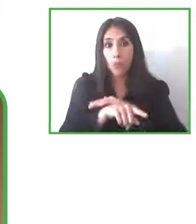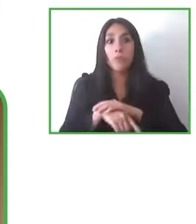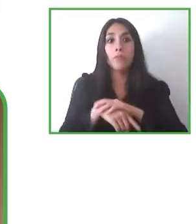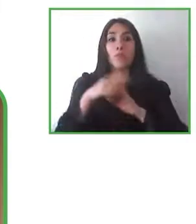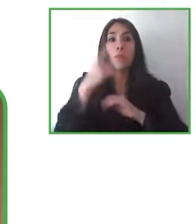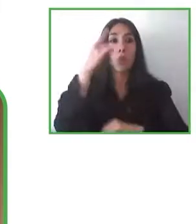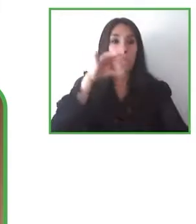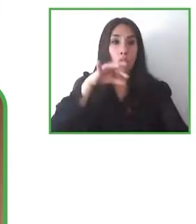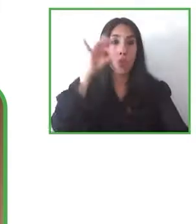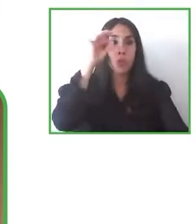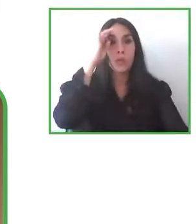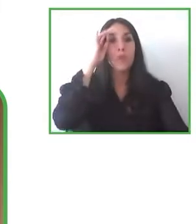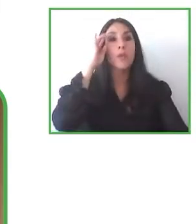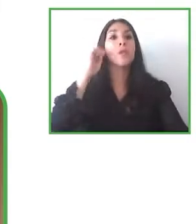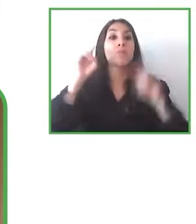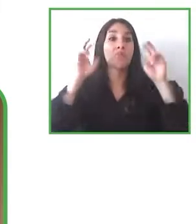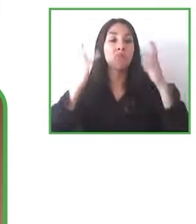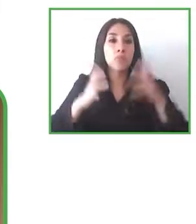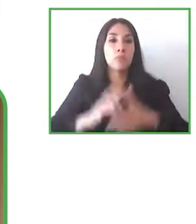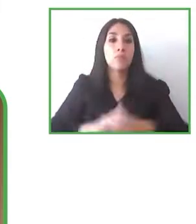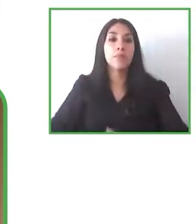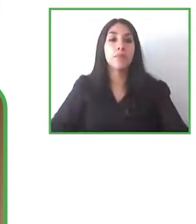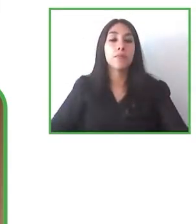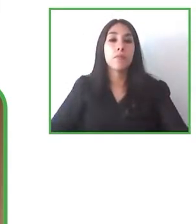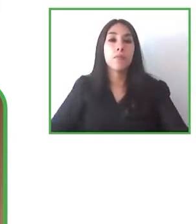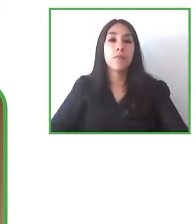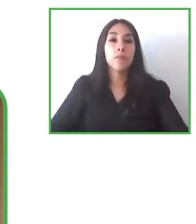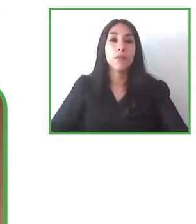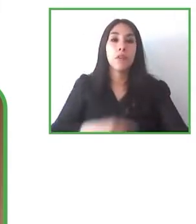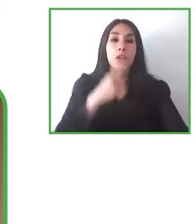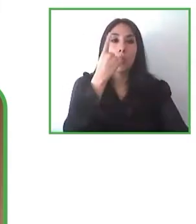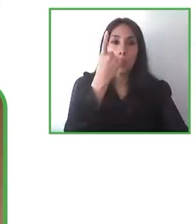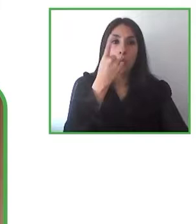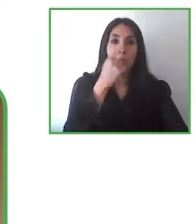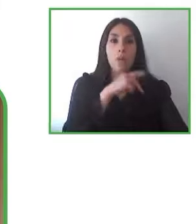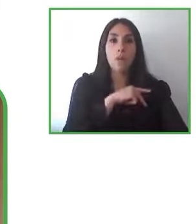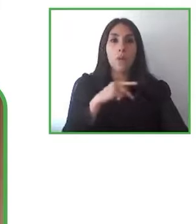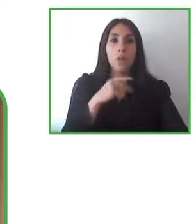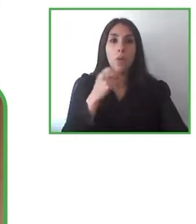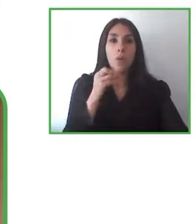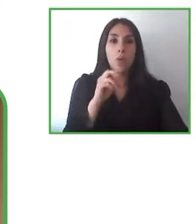and we can progress in this and with a ministry and with